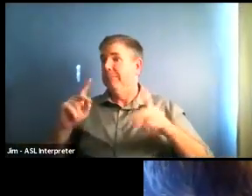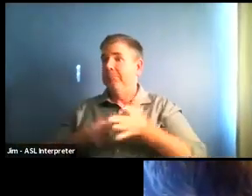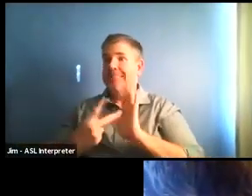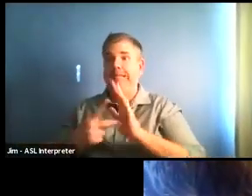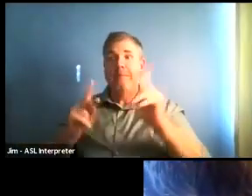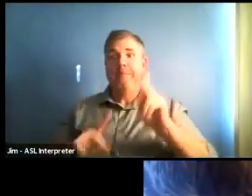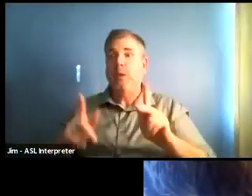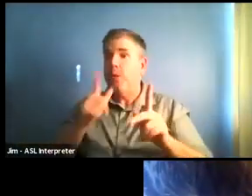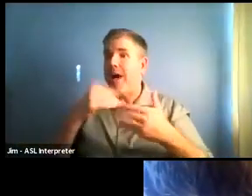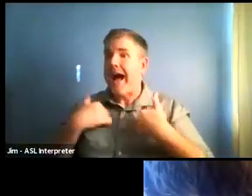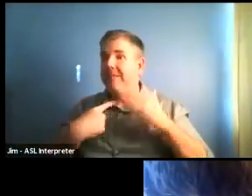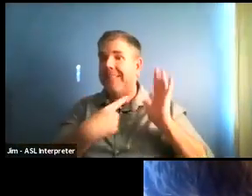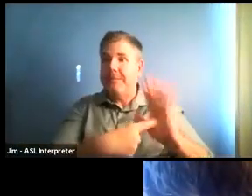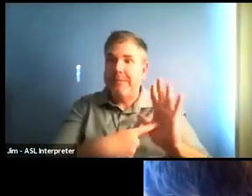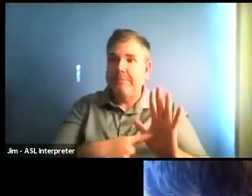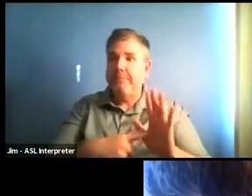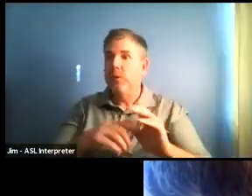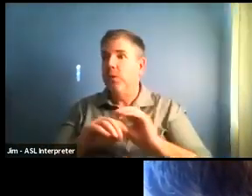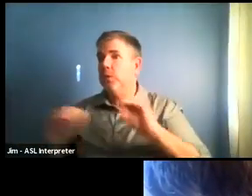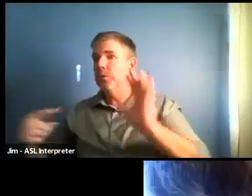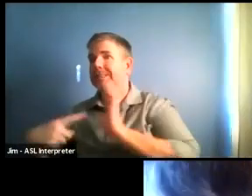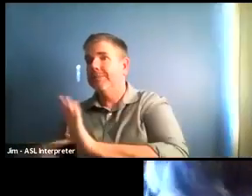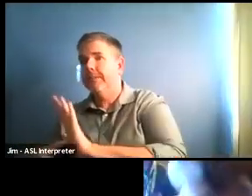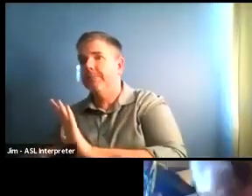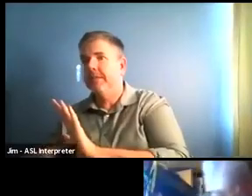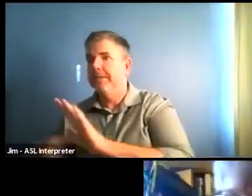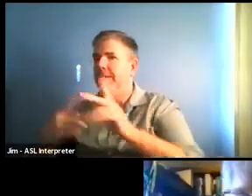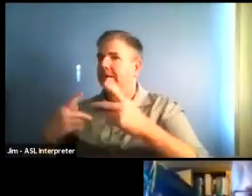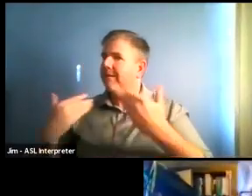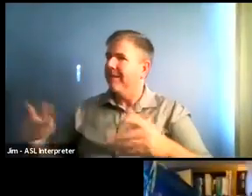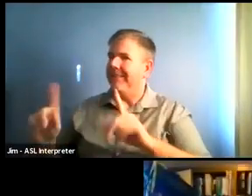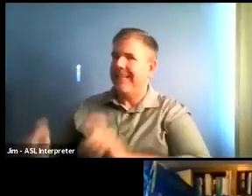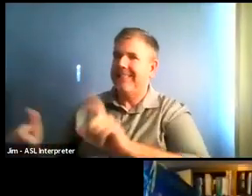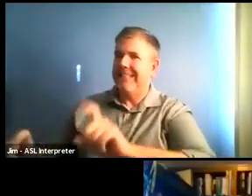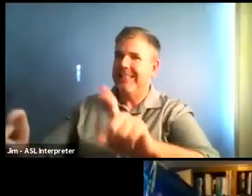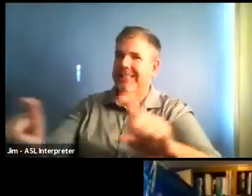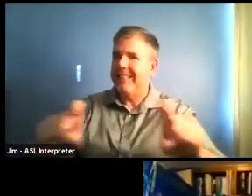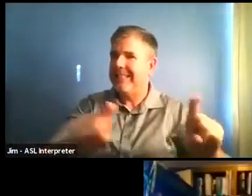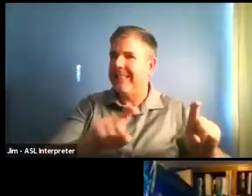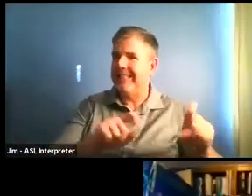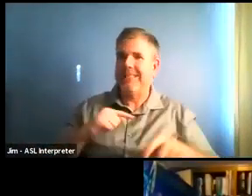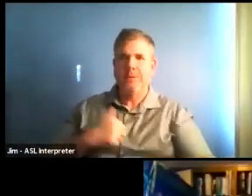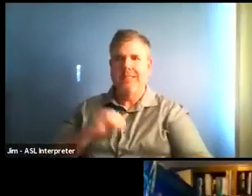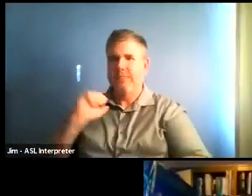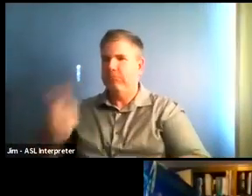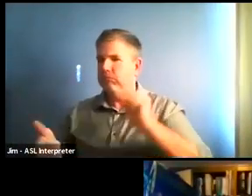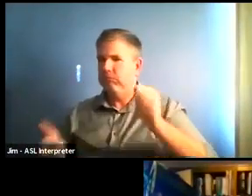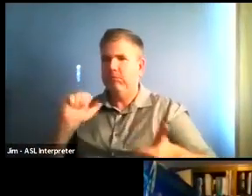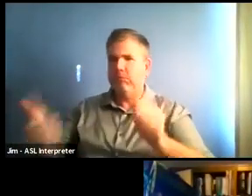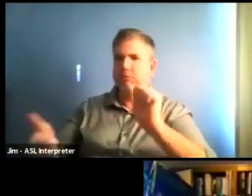vulnerable populations, the Latin X, as well as our Kongregate settings. And that's really good because we're